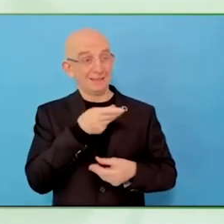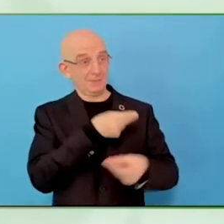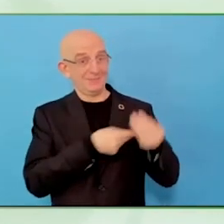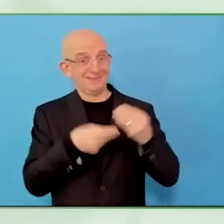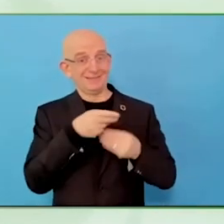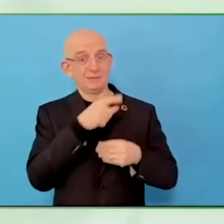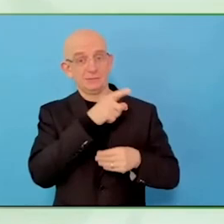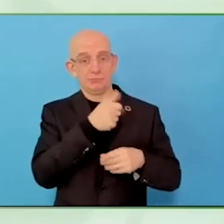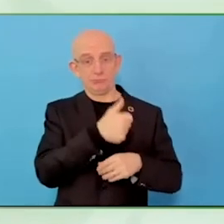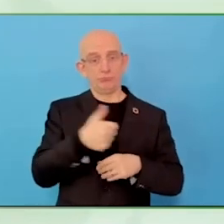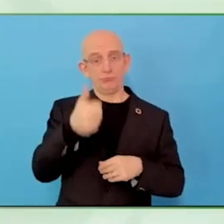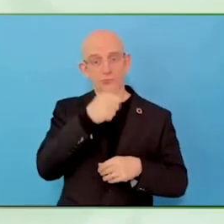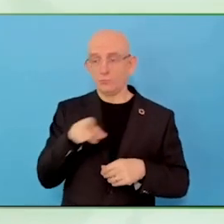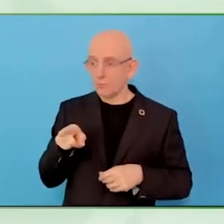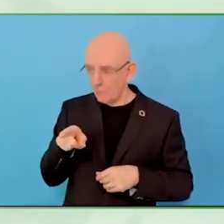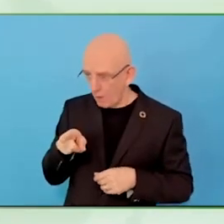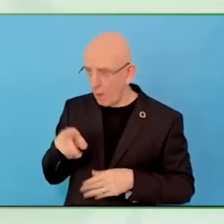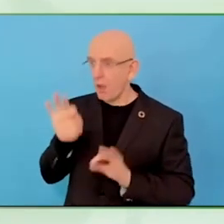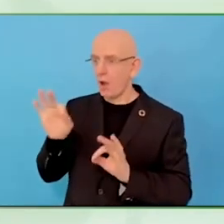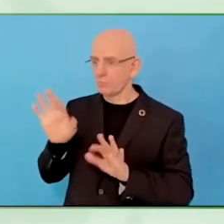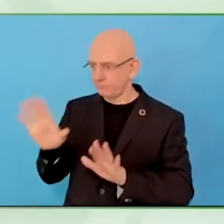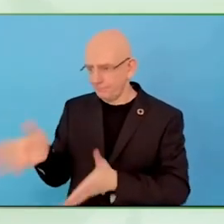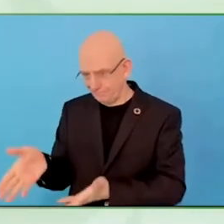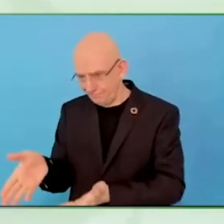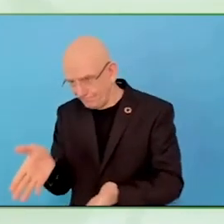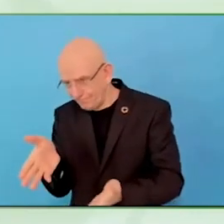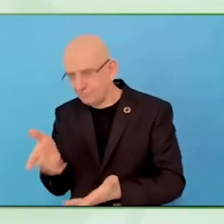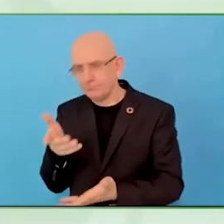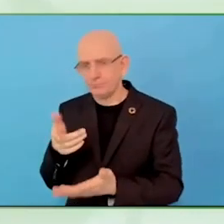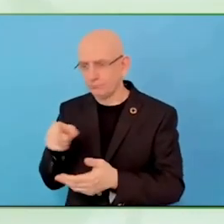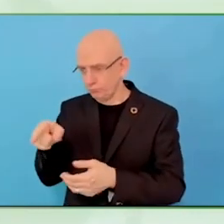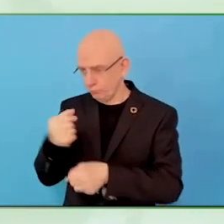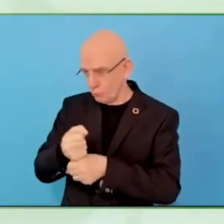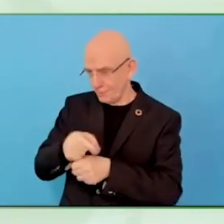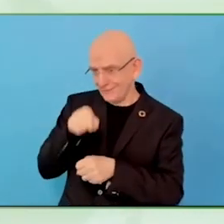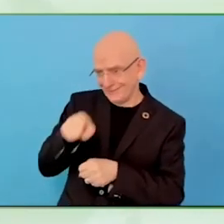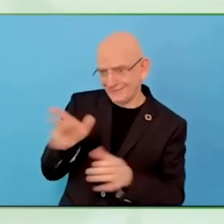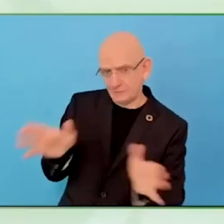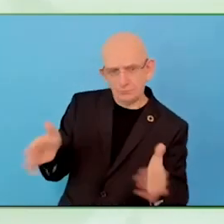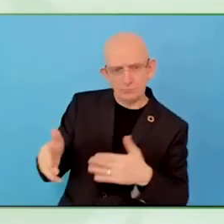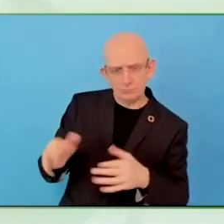the same process of requesting an accommodation working with somebody, they still need accommodations.